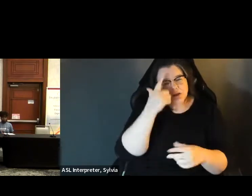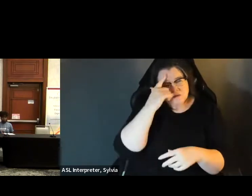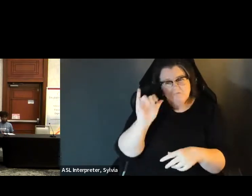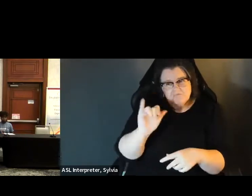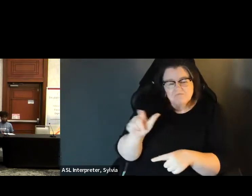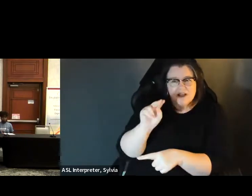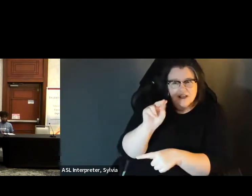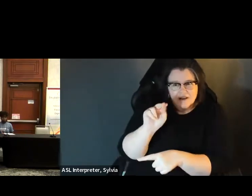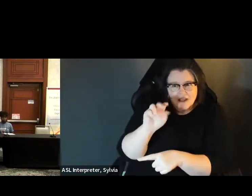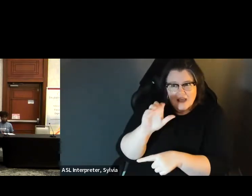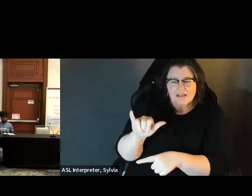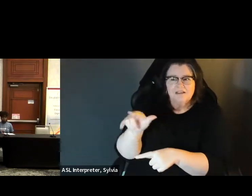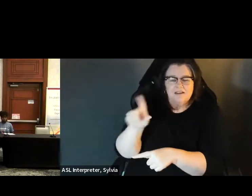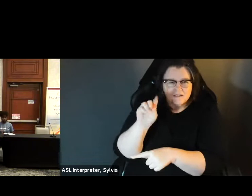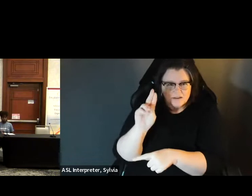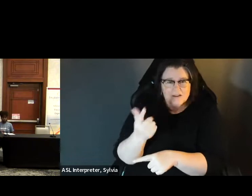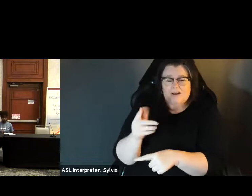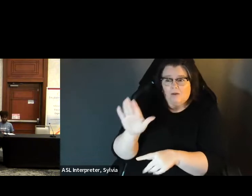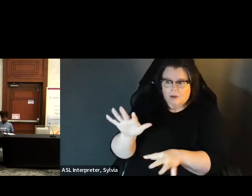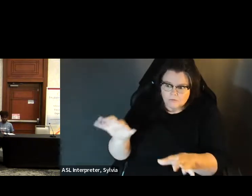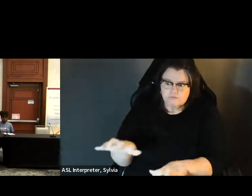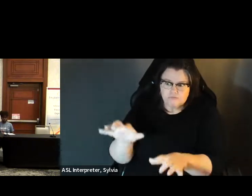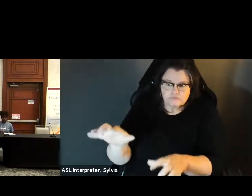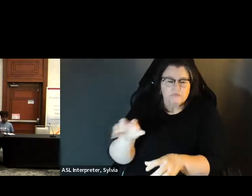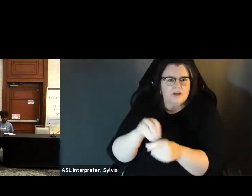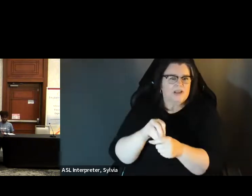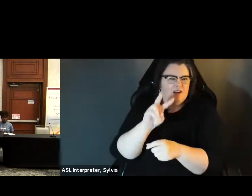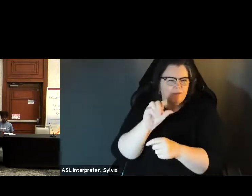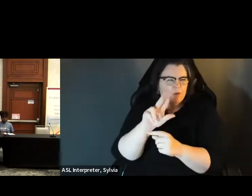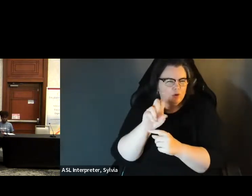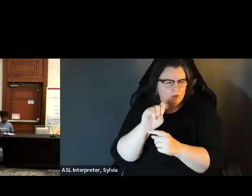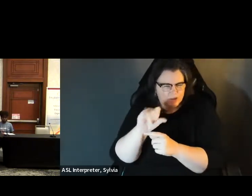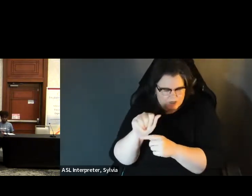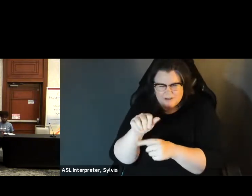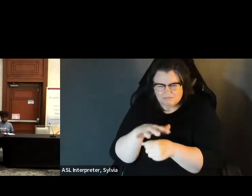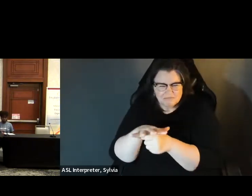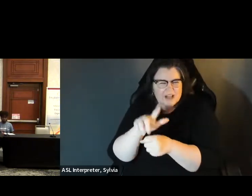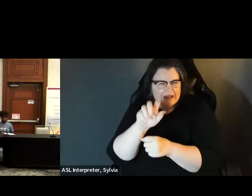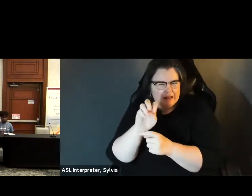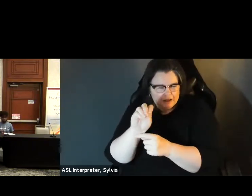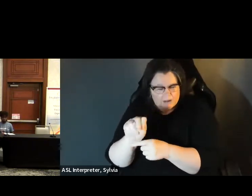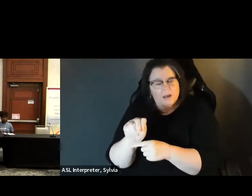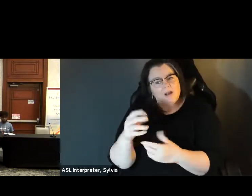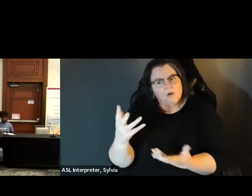but with education and with outreach much like what Nancy and Doug have done in Volusia and it sounds like what is happening up in Leon County and the education is such an Effect. It will start, you know, fairly small at first, but then with education, with outreach, much like what Nancy and Doug have done in Volusia, and and sounds like what is happening up in Leon County you know that education is such an important element to this to be able to spread the word either through social or